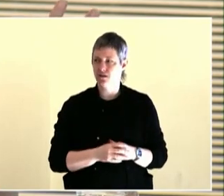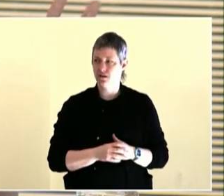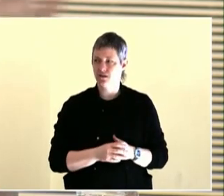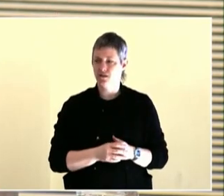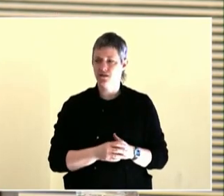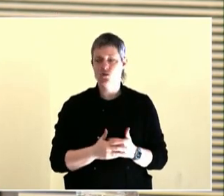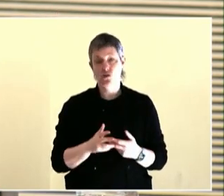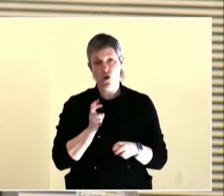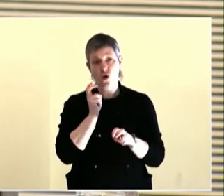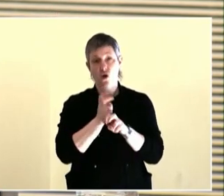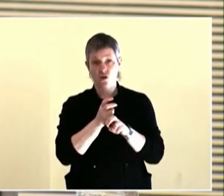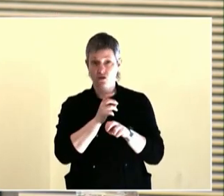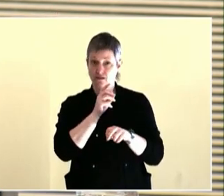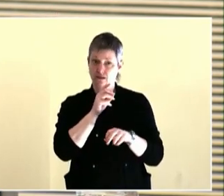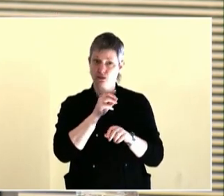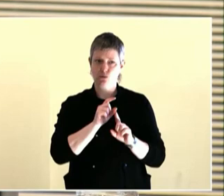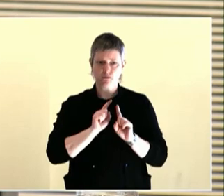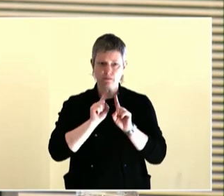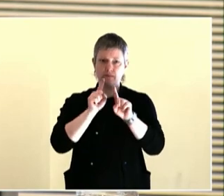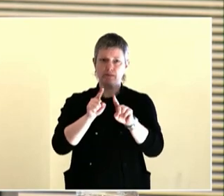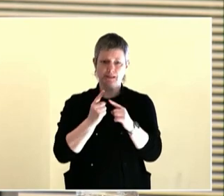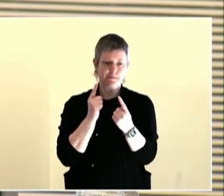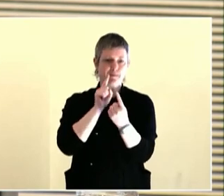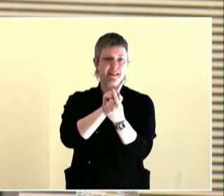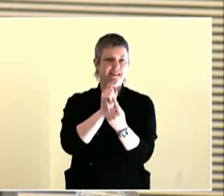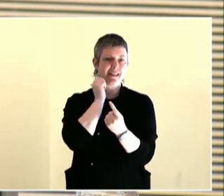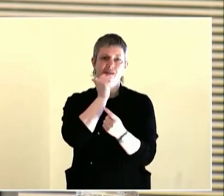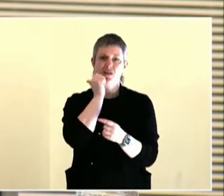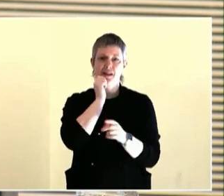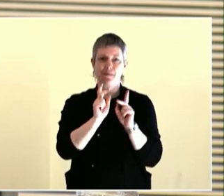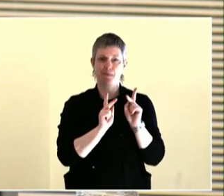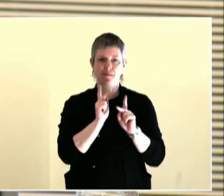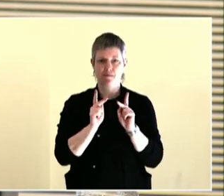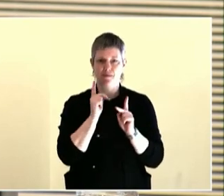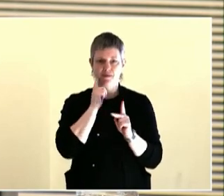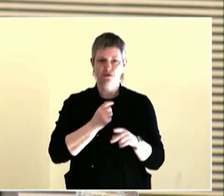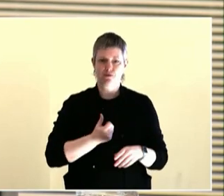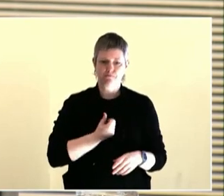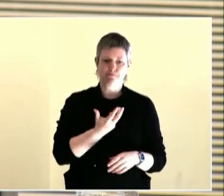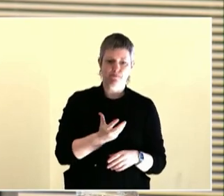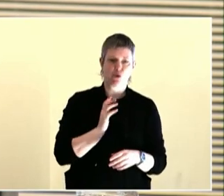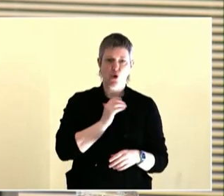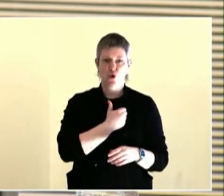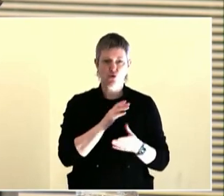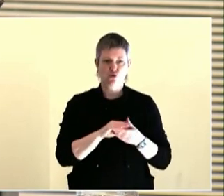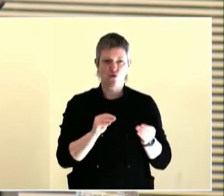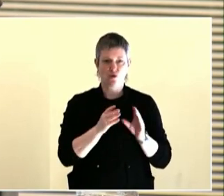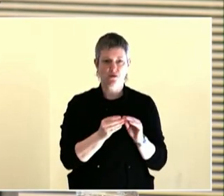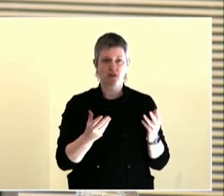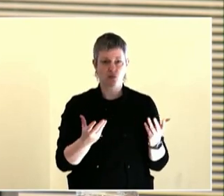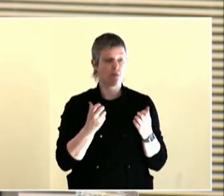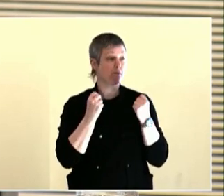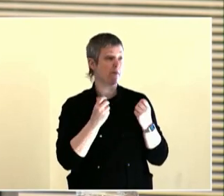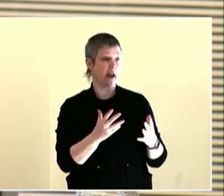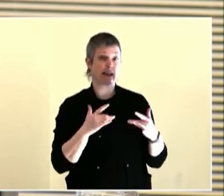interested -- or who had maybe a little bit of time while their children were at school to engage us. We always made all of our